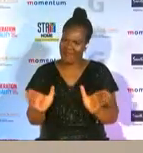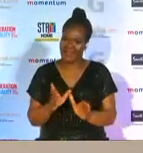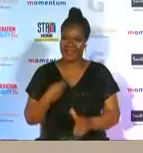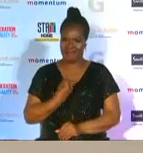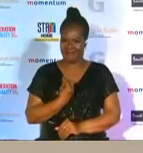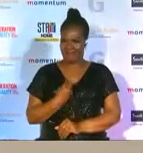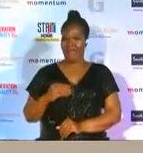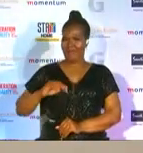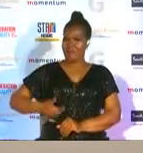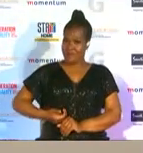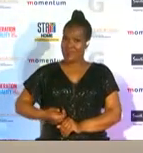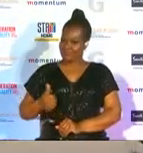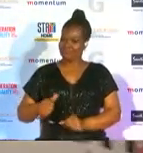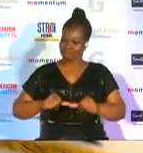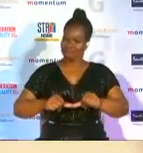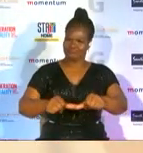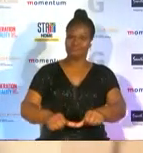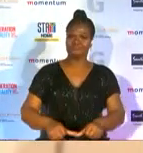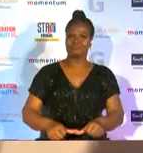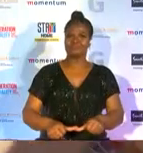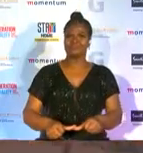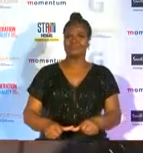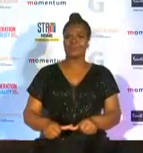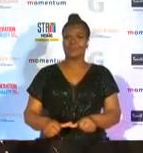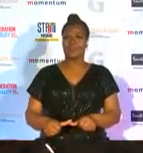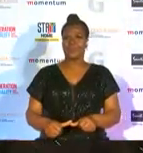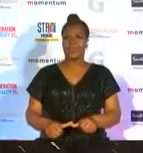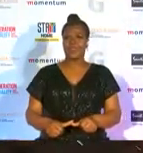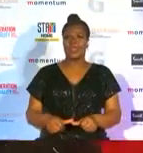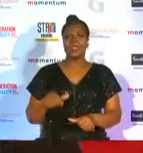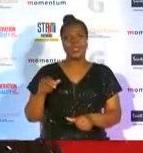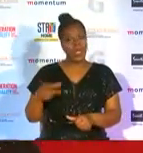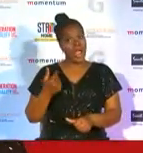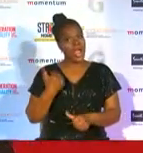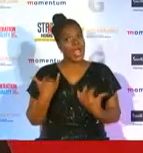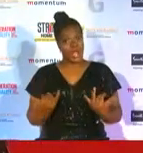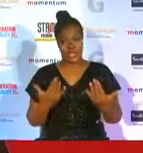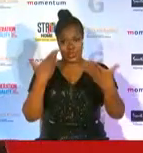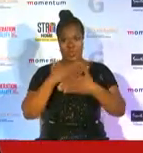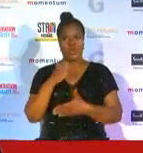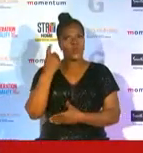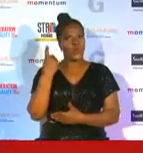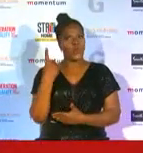and at the same time i think i was just remarking to someone two nights ago on the news there wasn't one female sport on the news